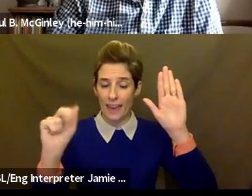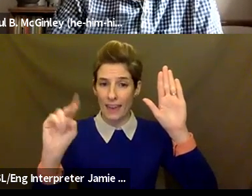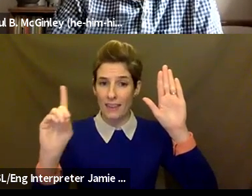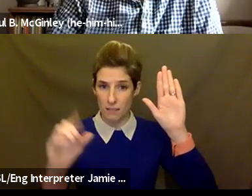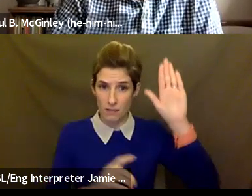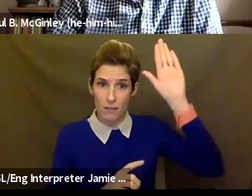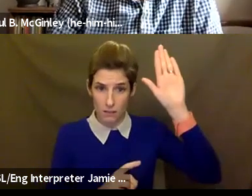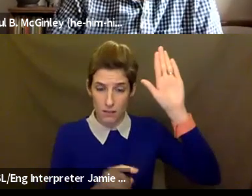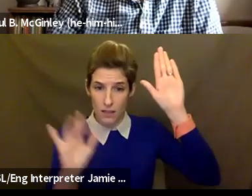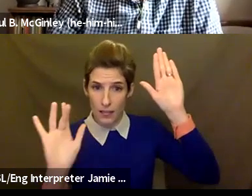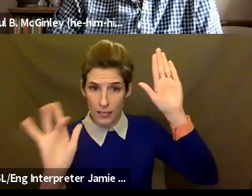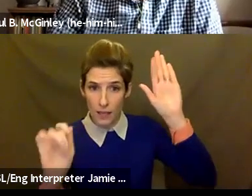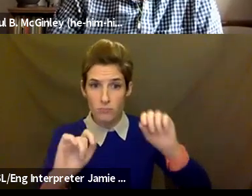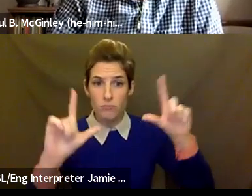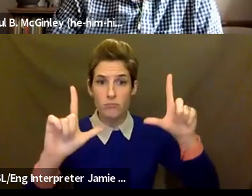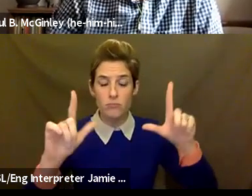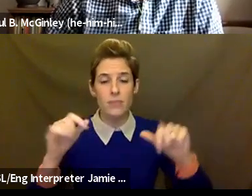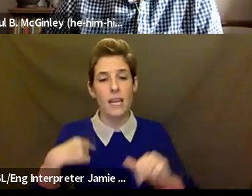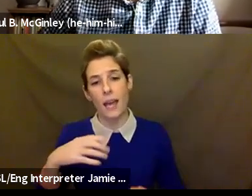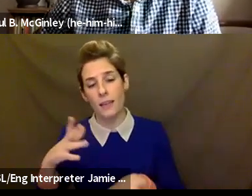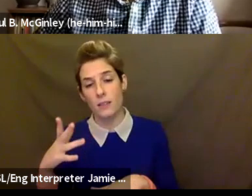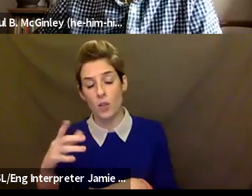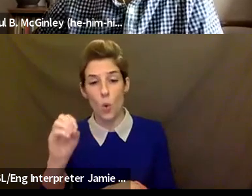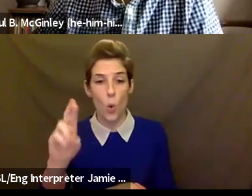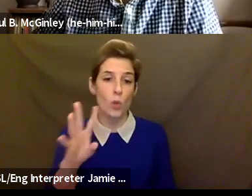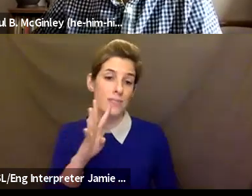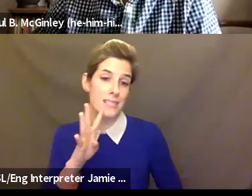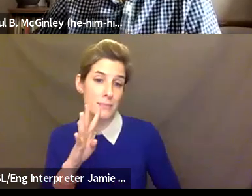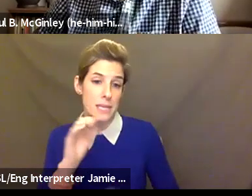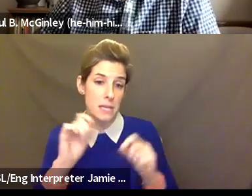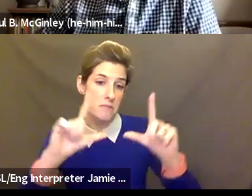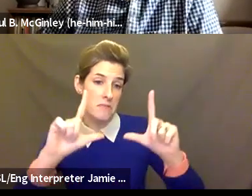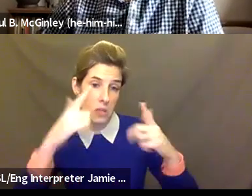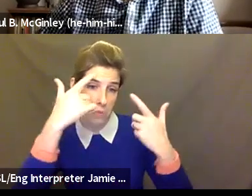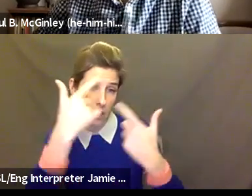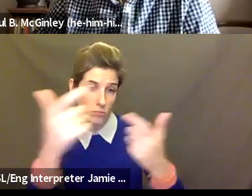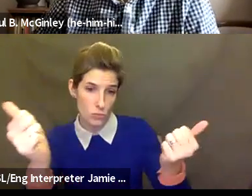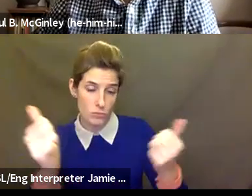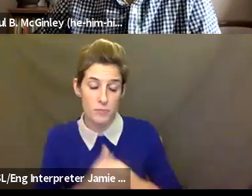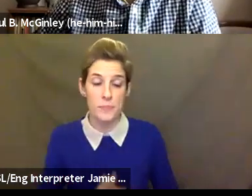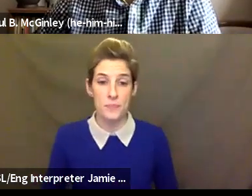you'd like to raise your hand, and then I'll call on you, and you can unmute yourself to ask your question live and in